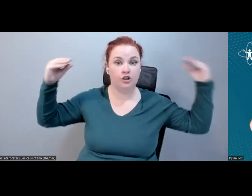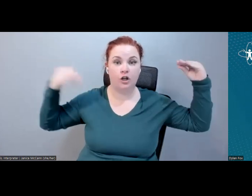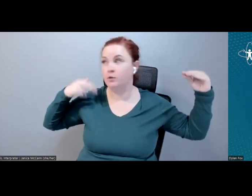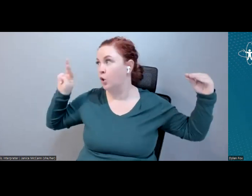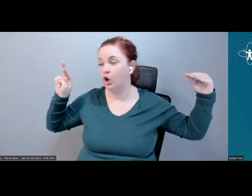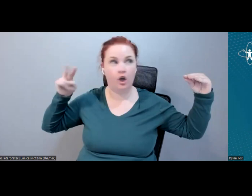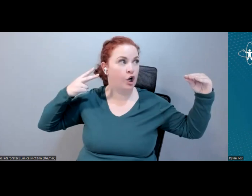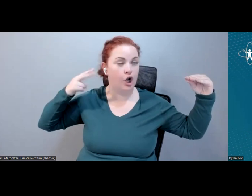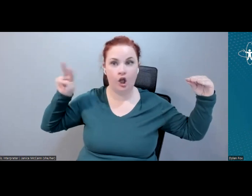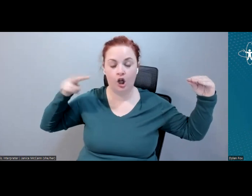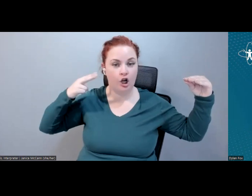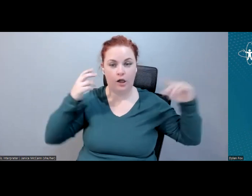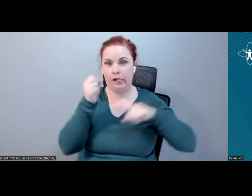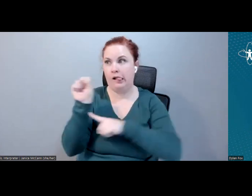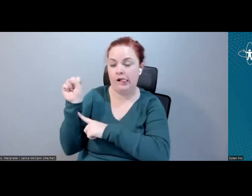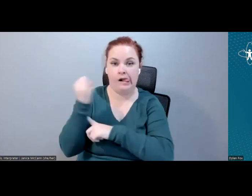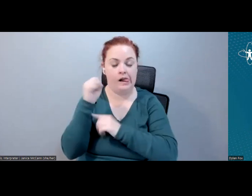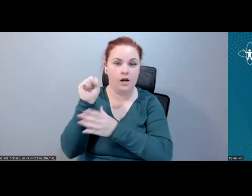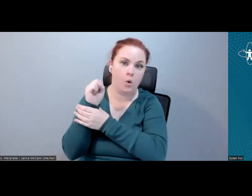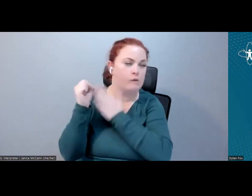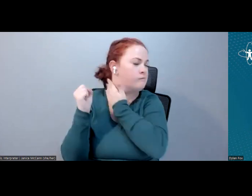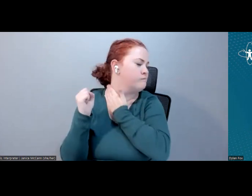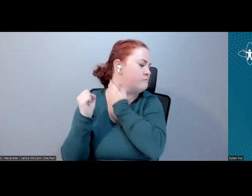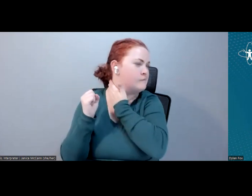your neck trying to look back and forth to read the captions.